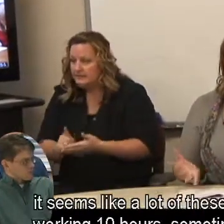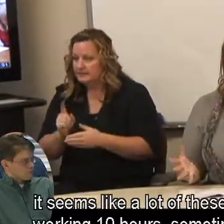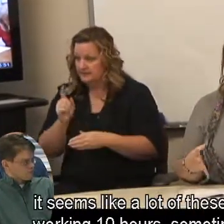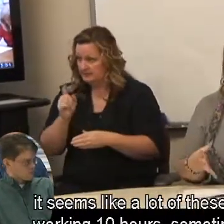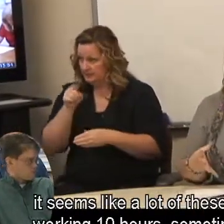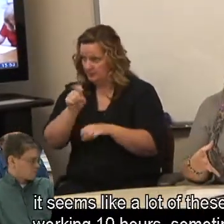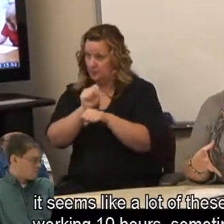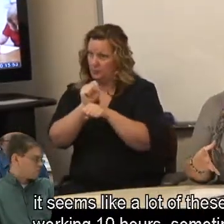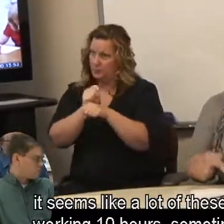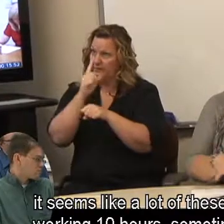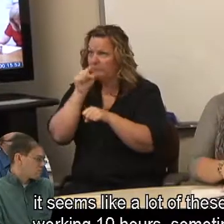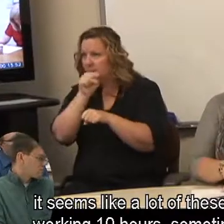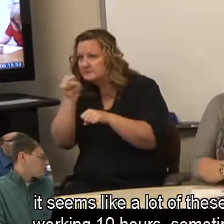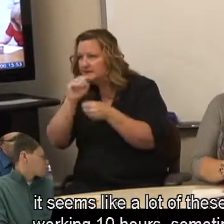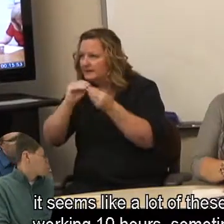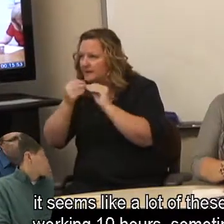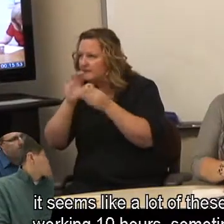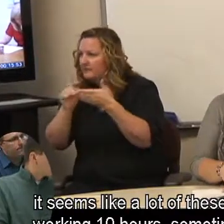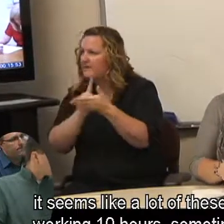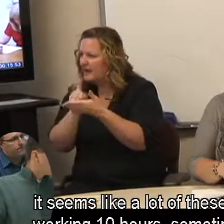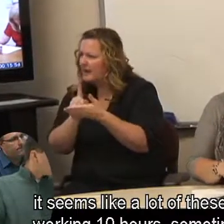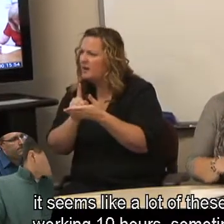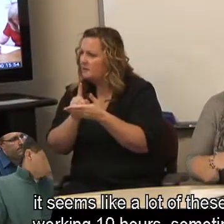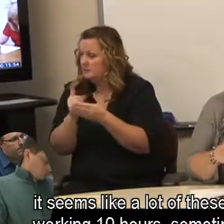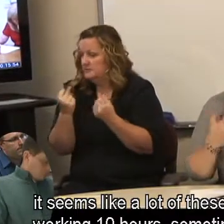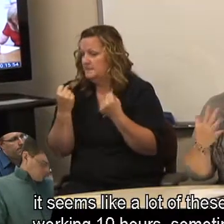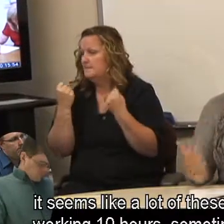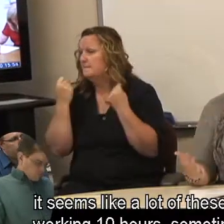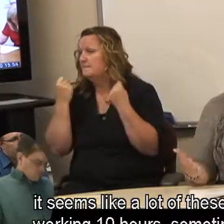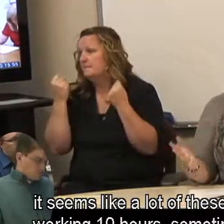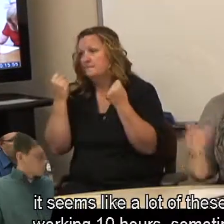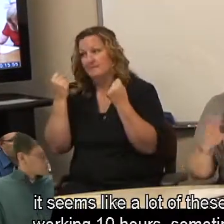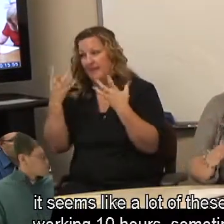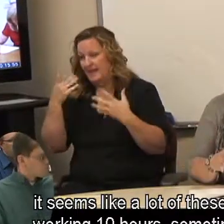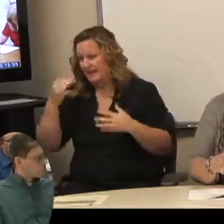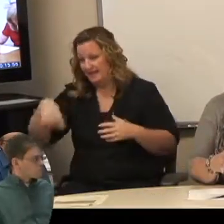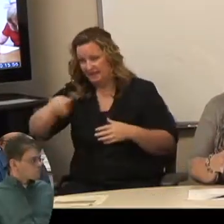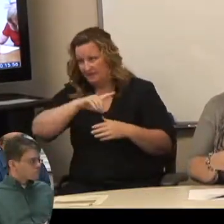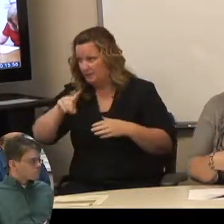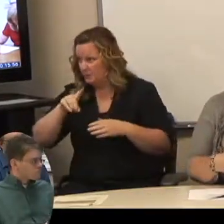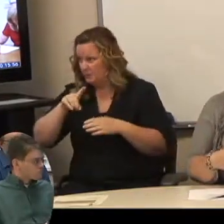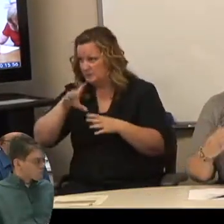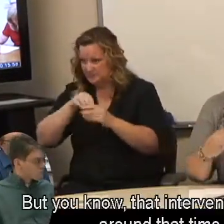it seems like a lot of these folks are working 10 hours, sometimes less.